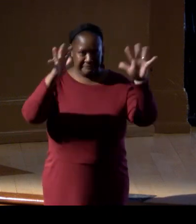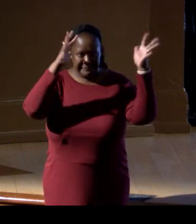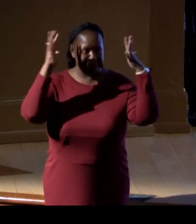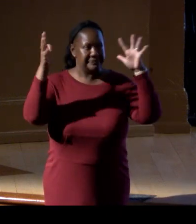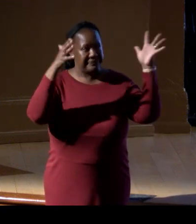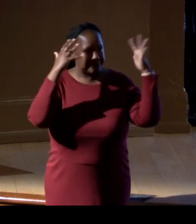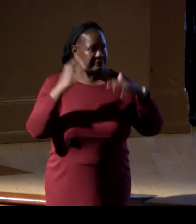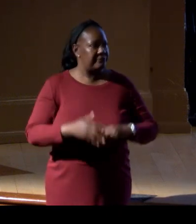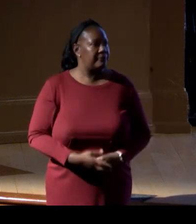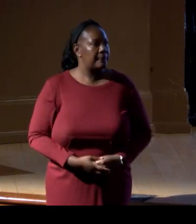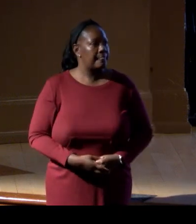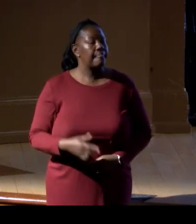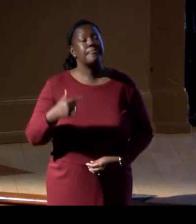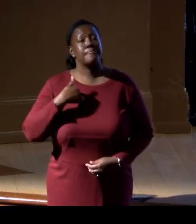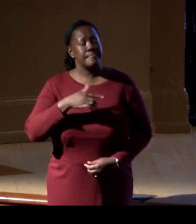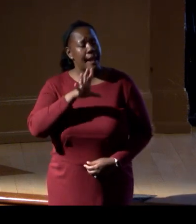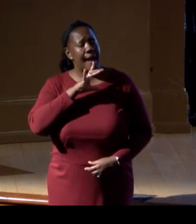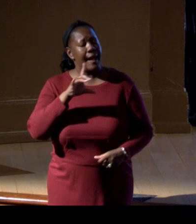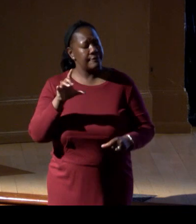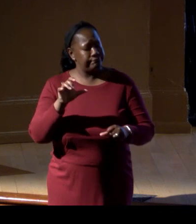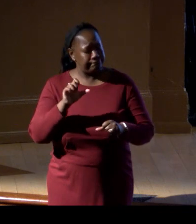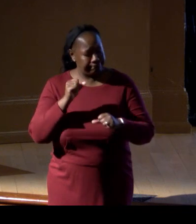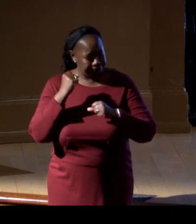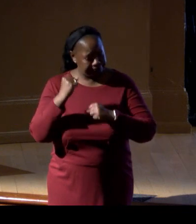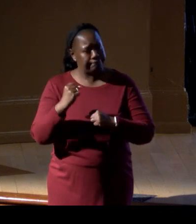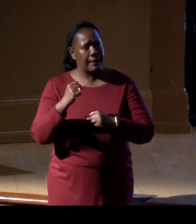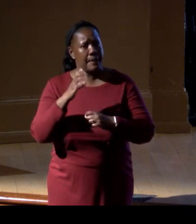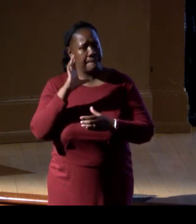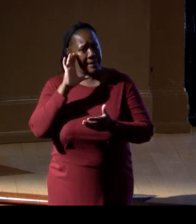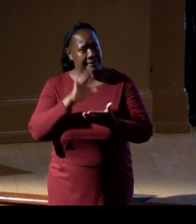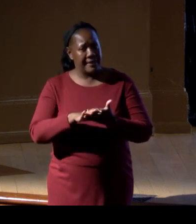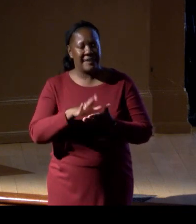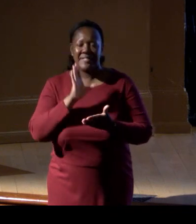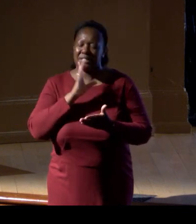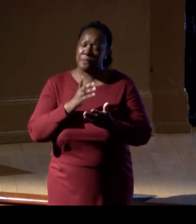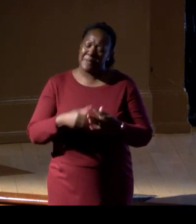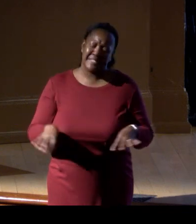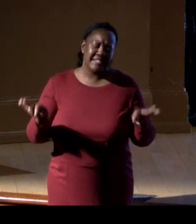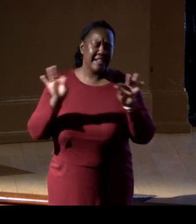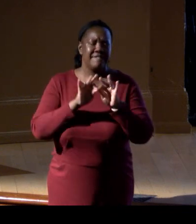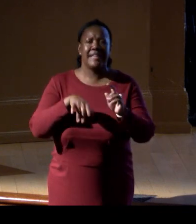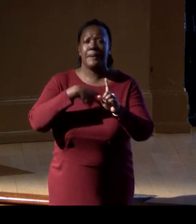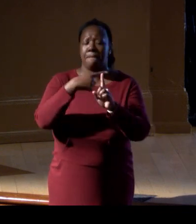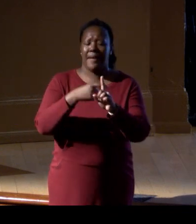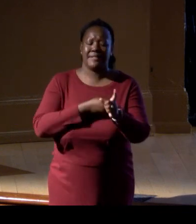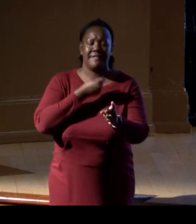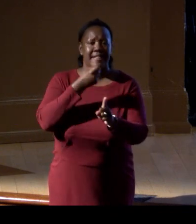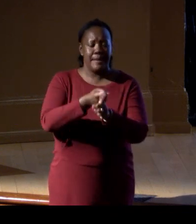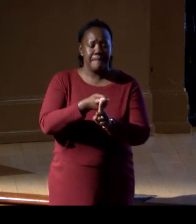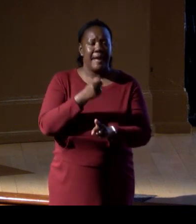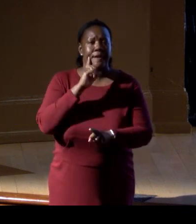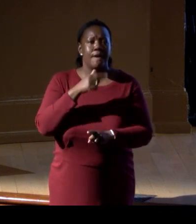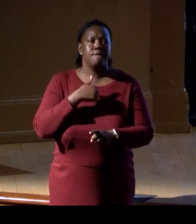I firmly believe this will have significant positive impact for conservation, industry, and coastal communities.